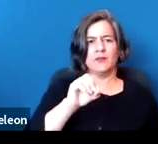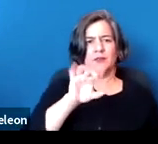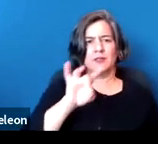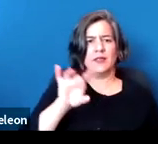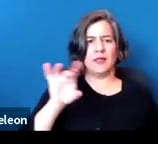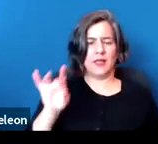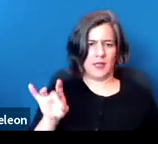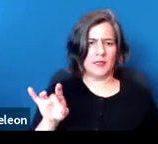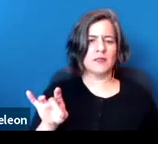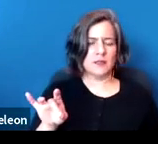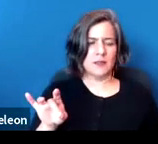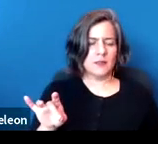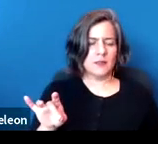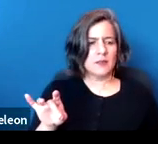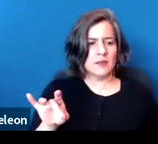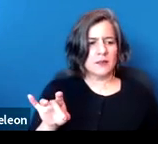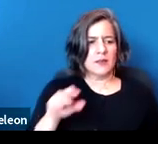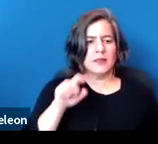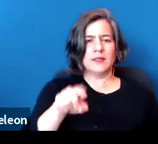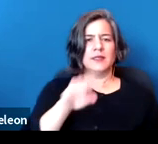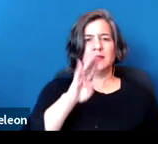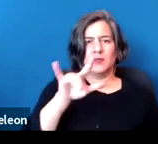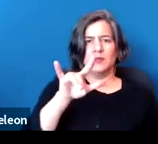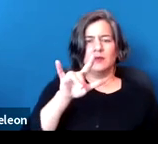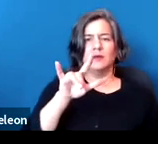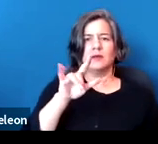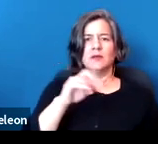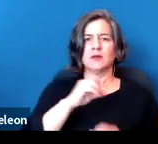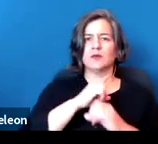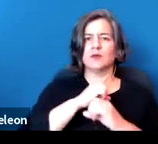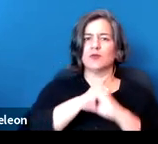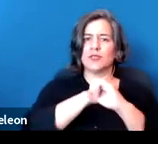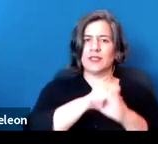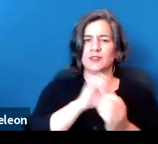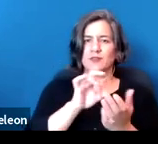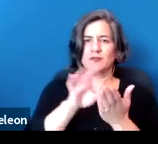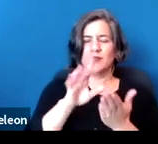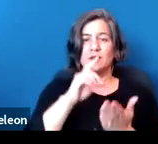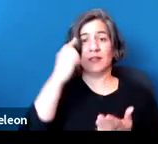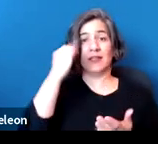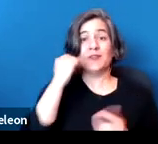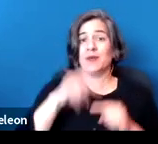So this bill protects you from eviction for non-payment of rent due